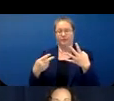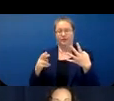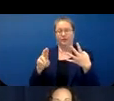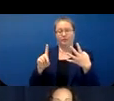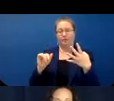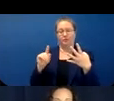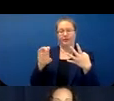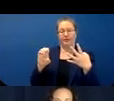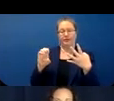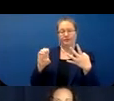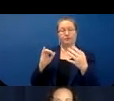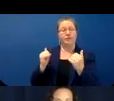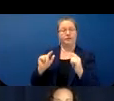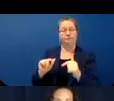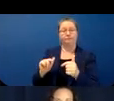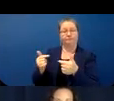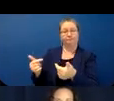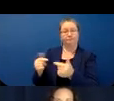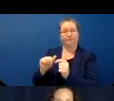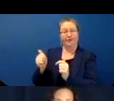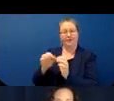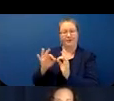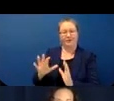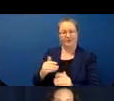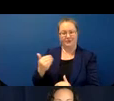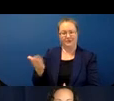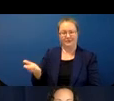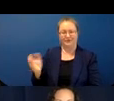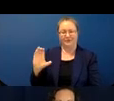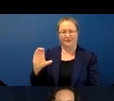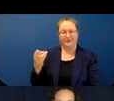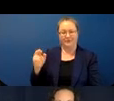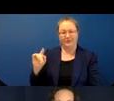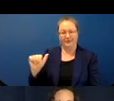And then some of the languages there are kind of kind of like exemplar languages and he